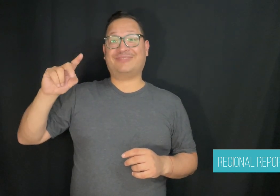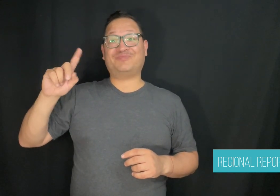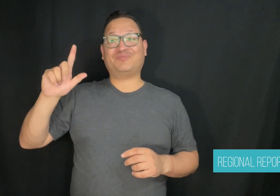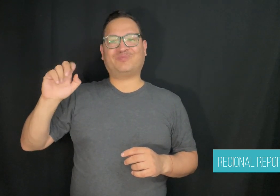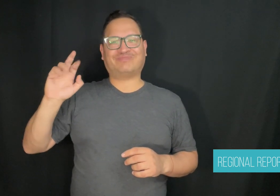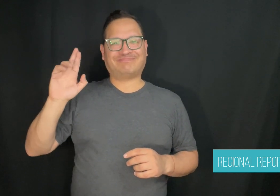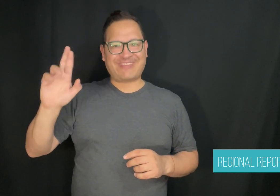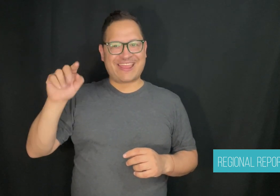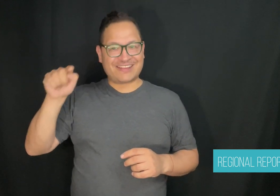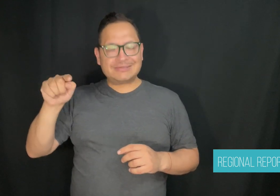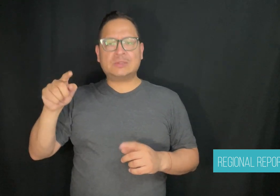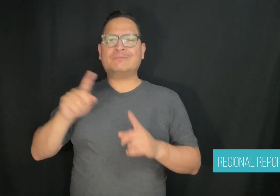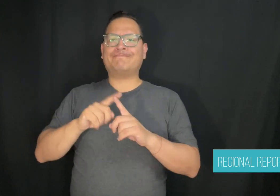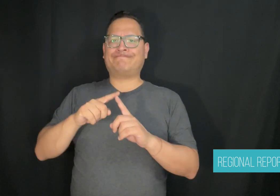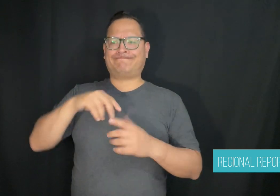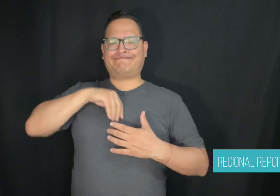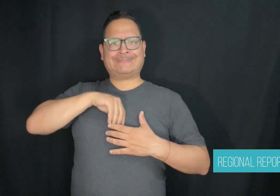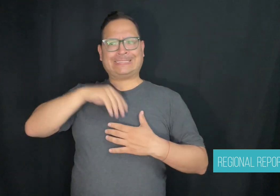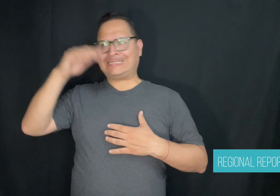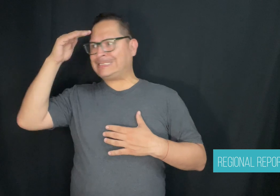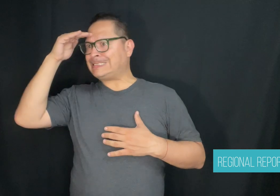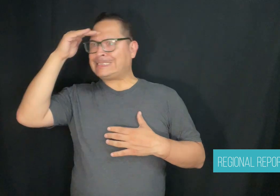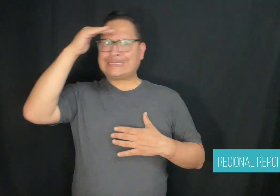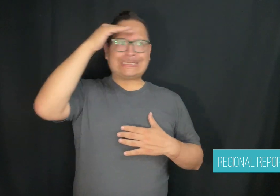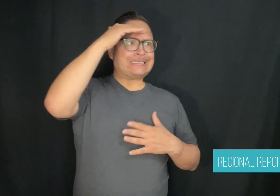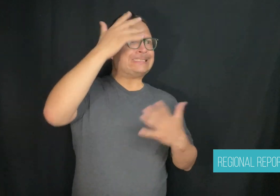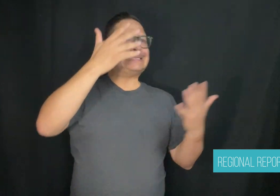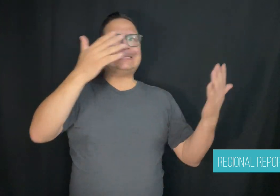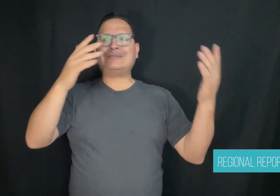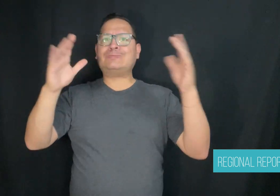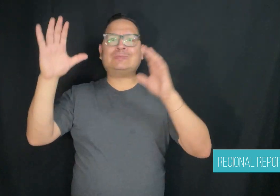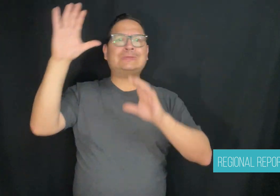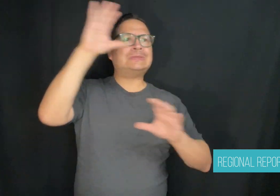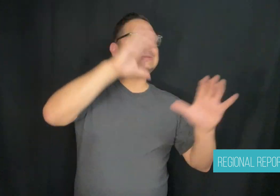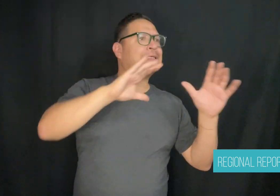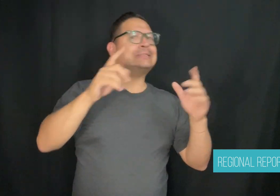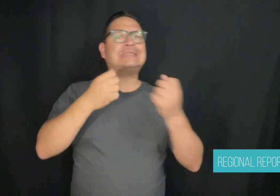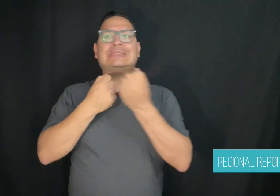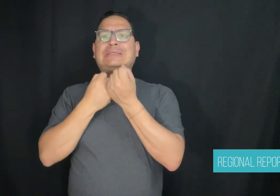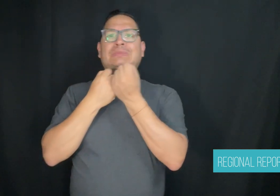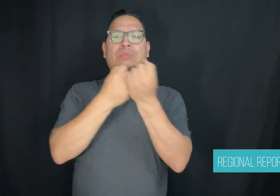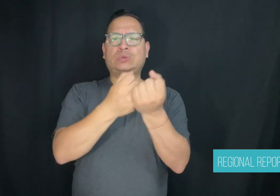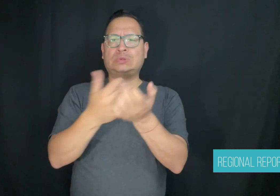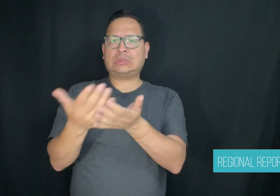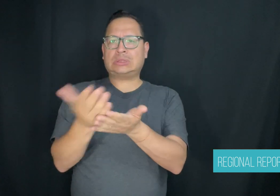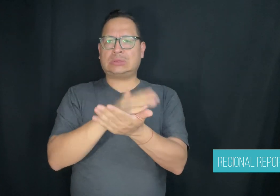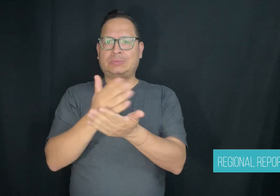of educational interpreters. As of last Wednesday, she had